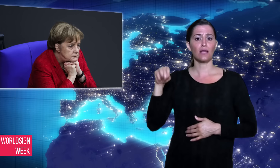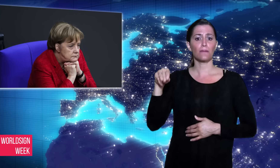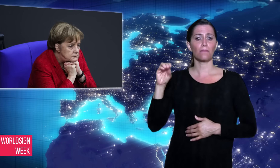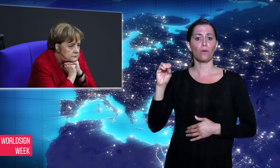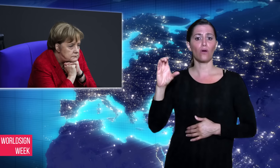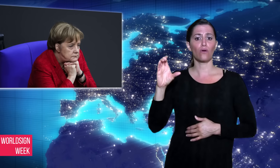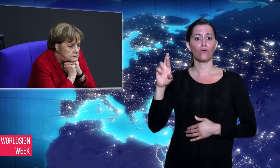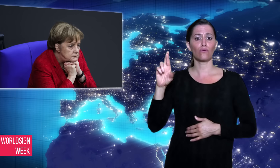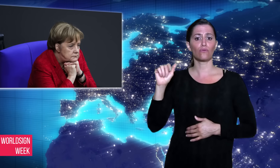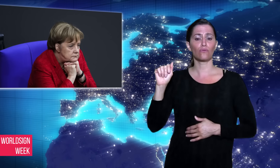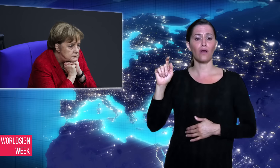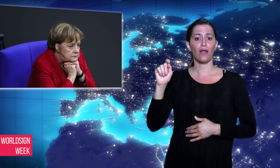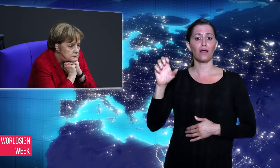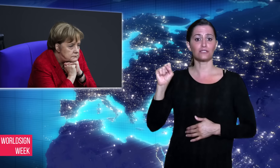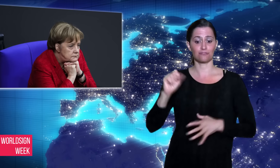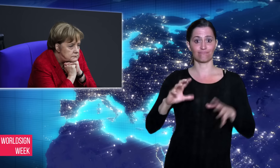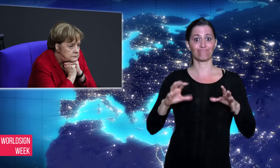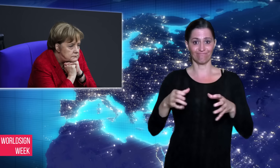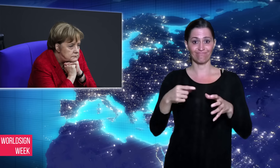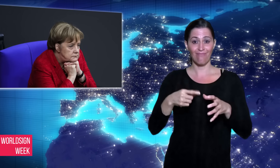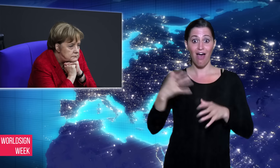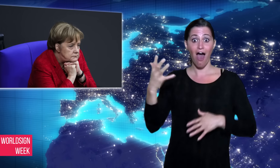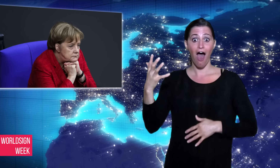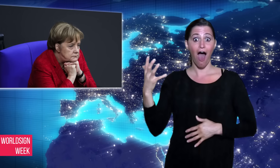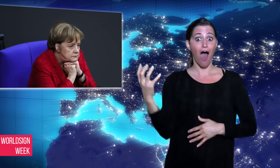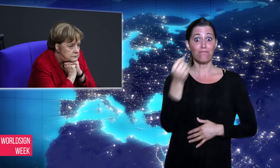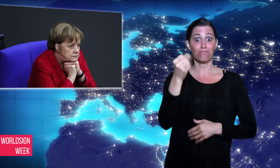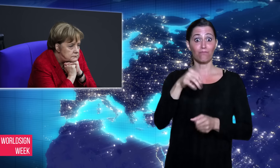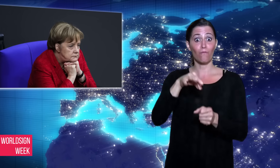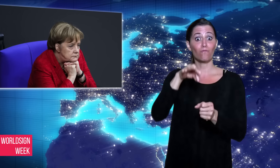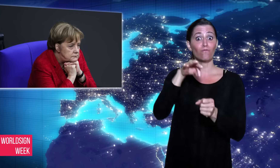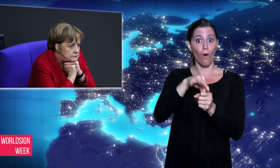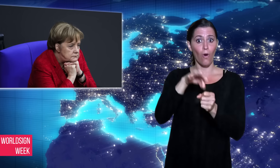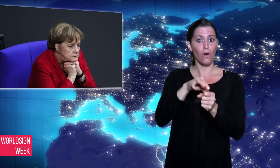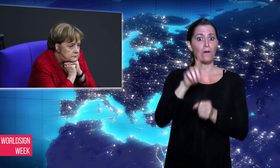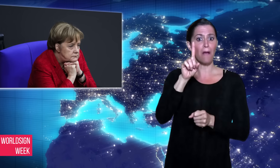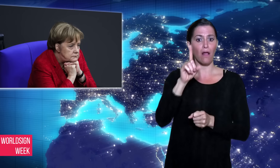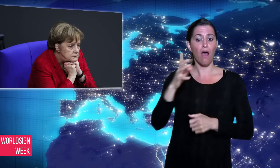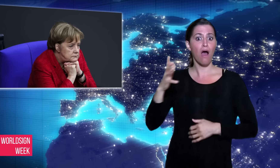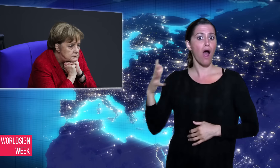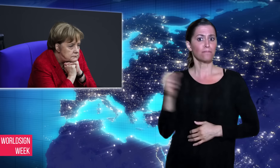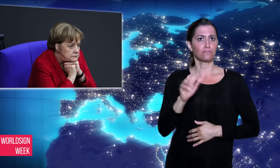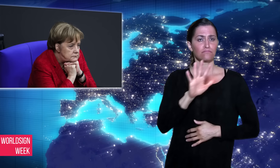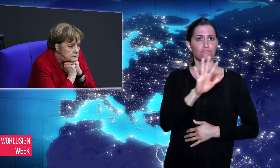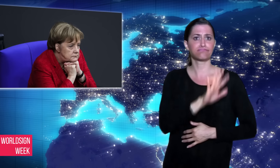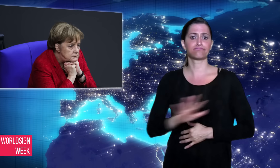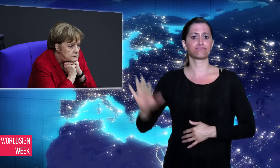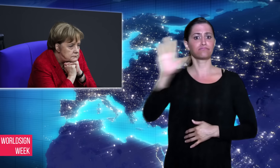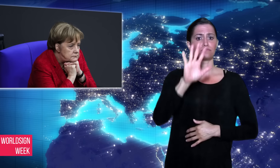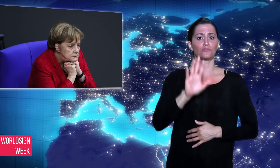government. To stay in control, Merkel